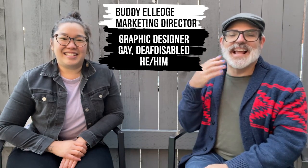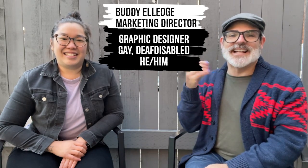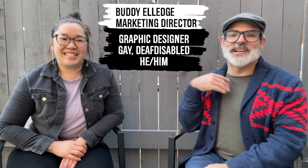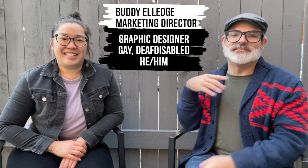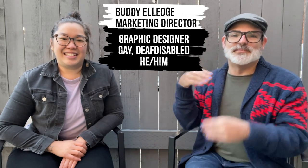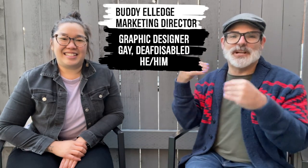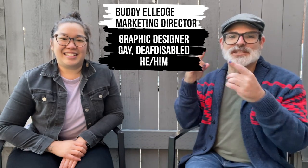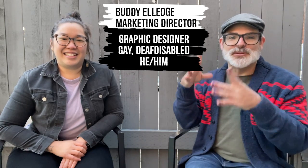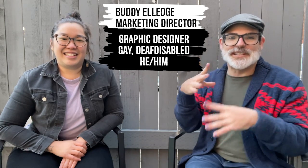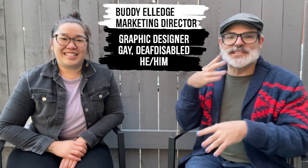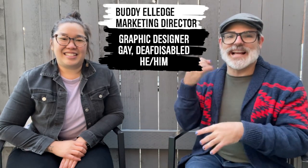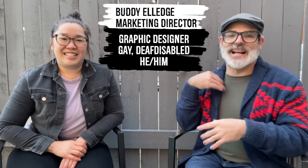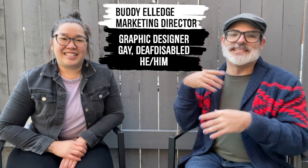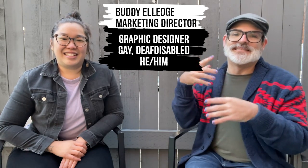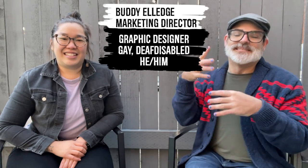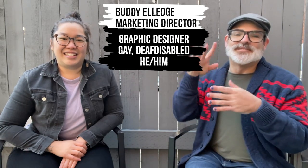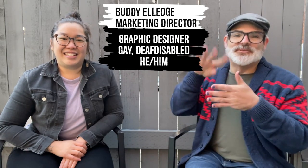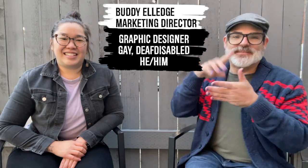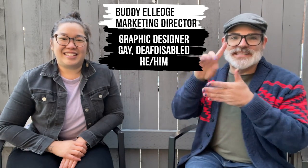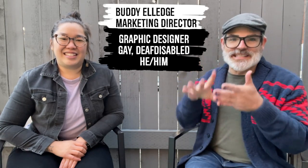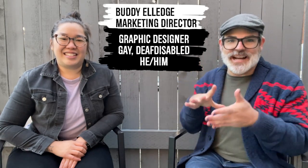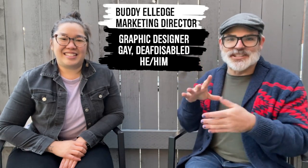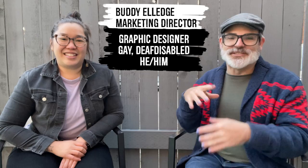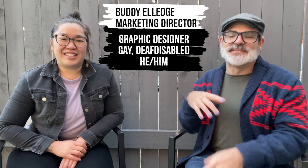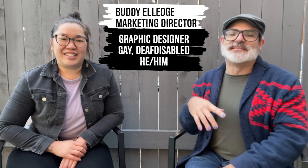I'm the Marketing Director and a graphic designer.